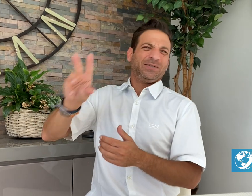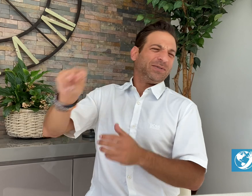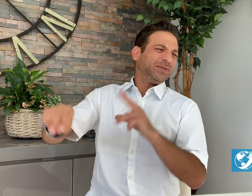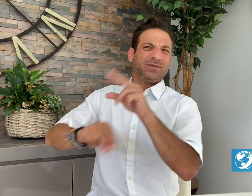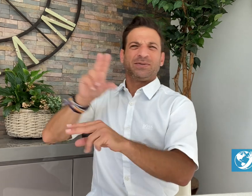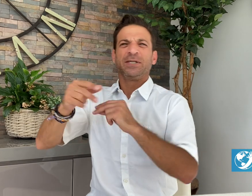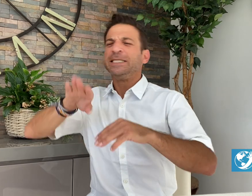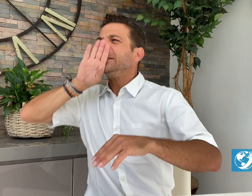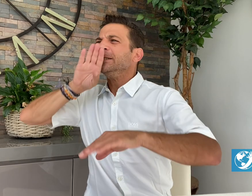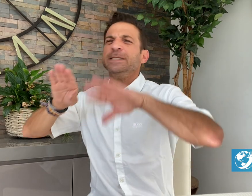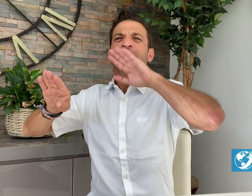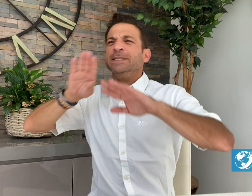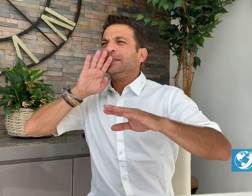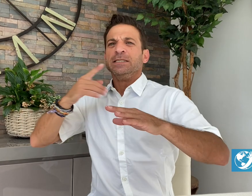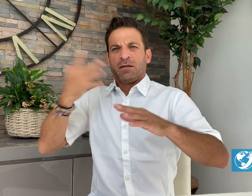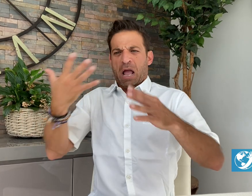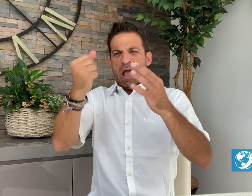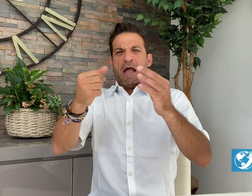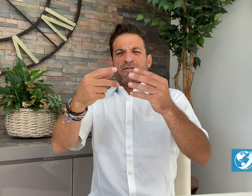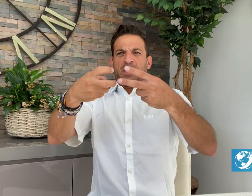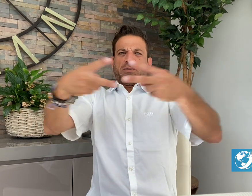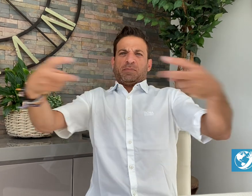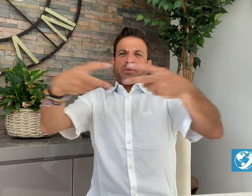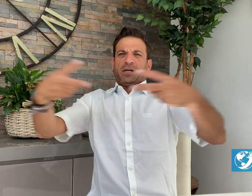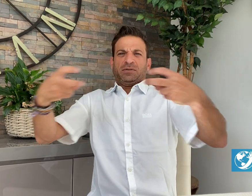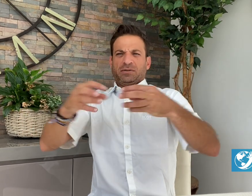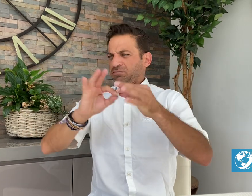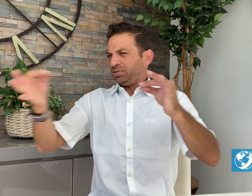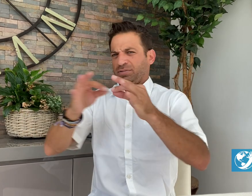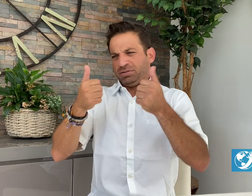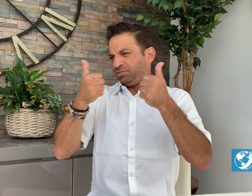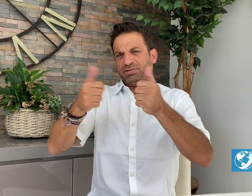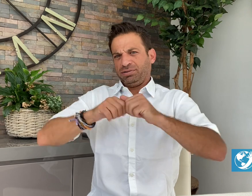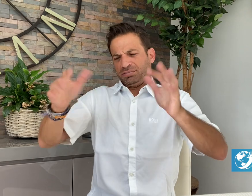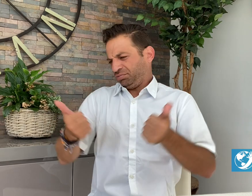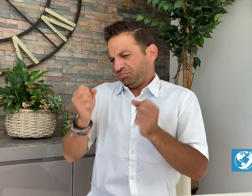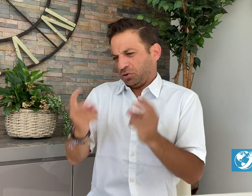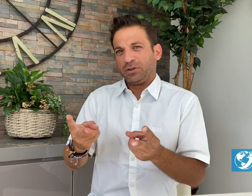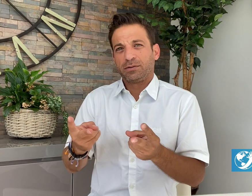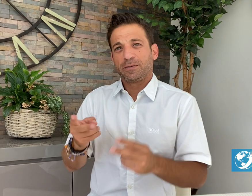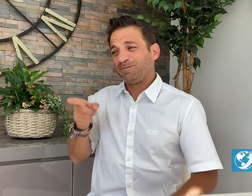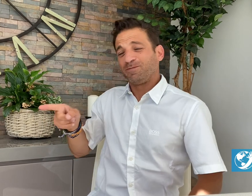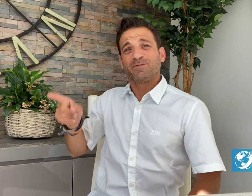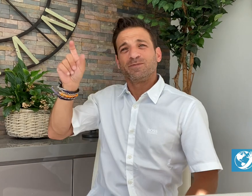sufficient. Christianson disagrees, saying around 2 million Deaf people